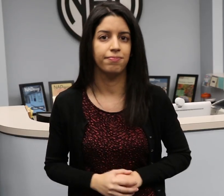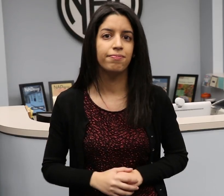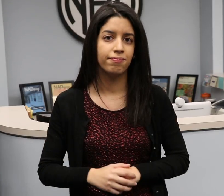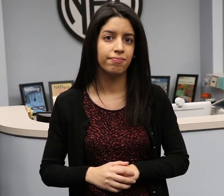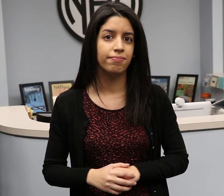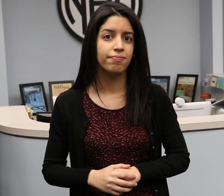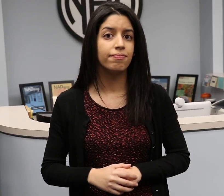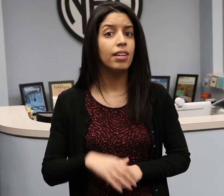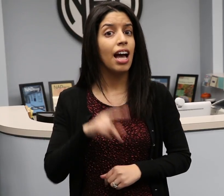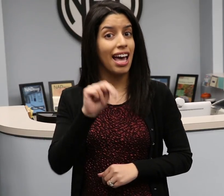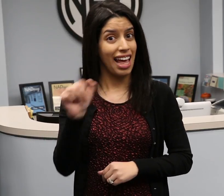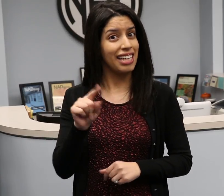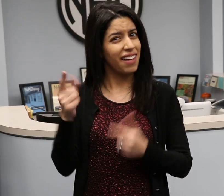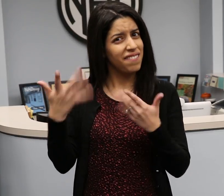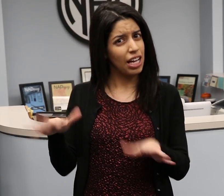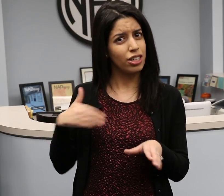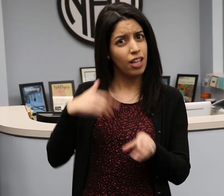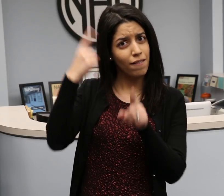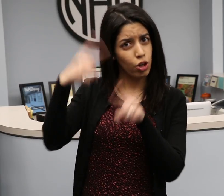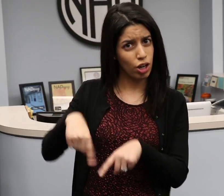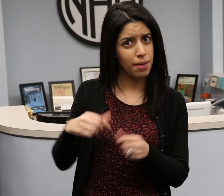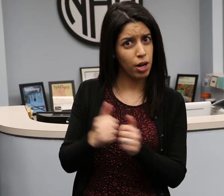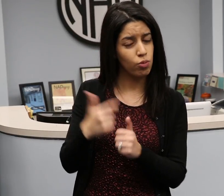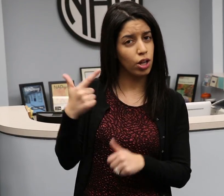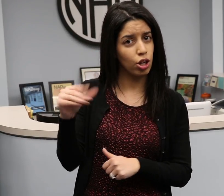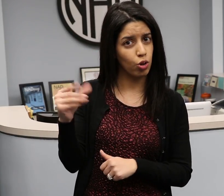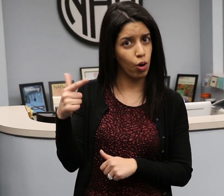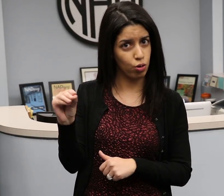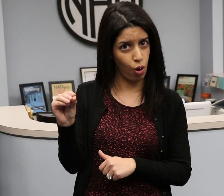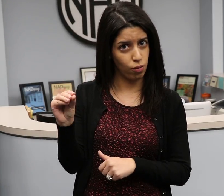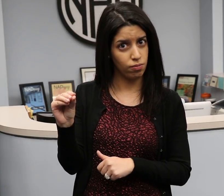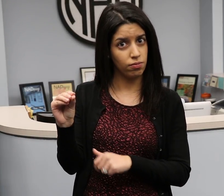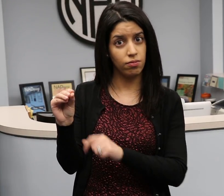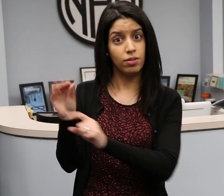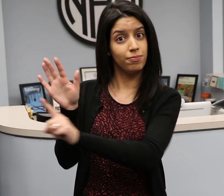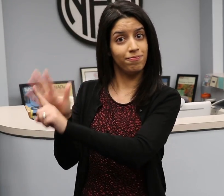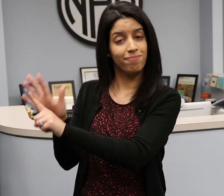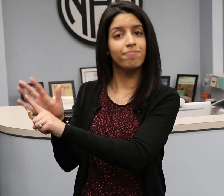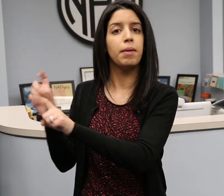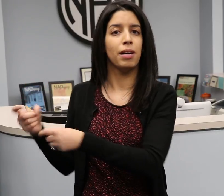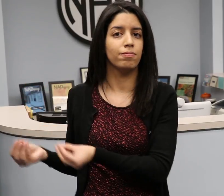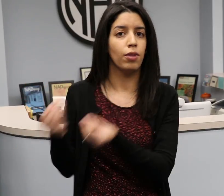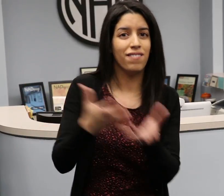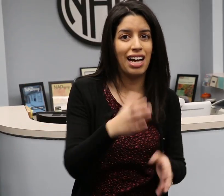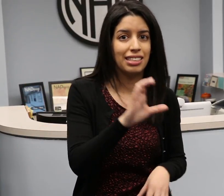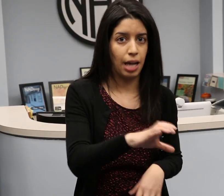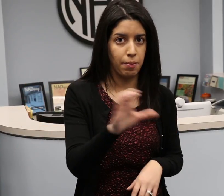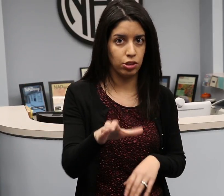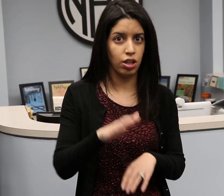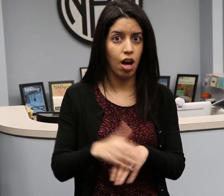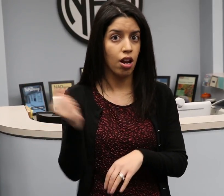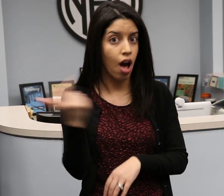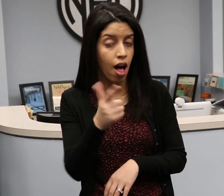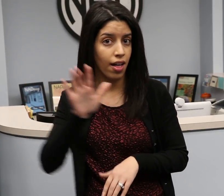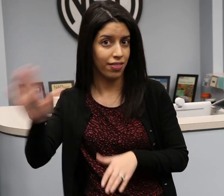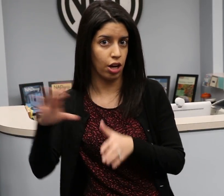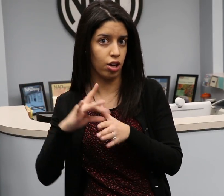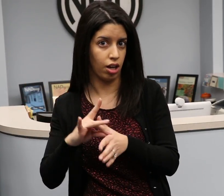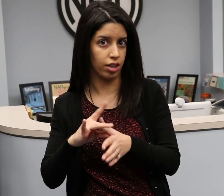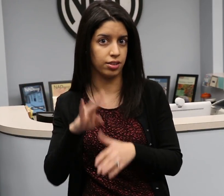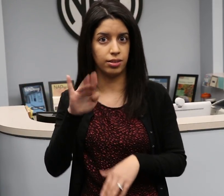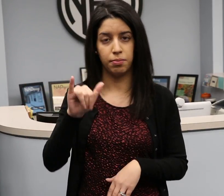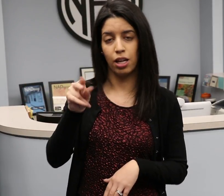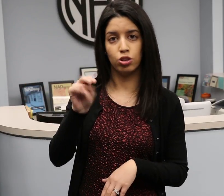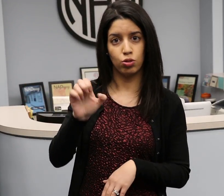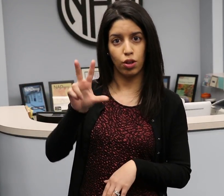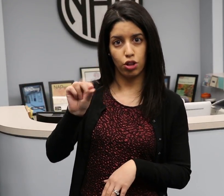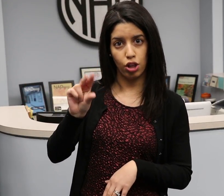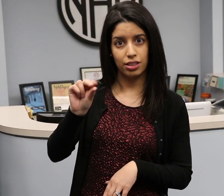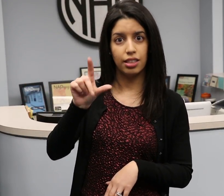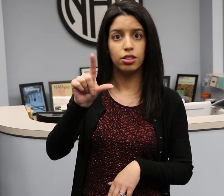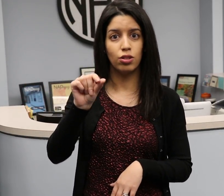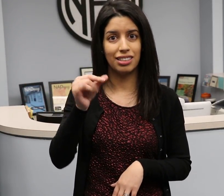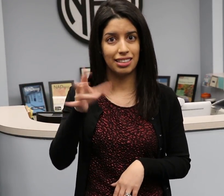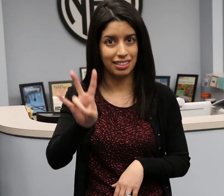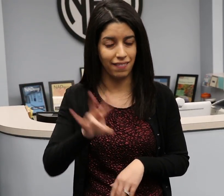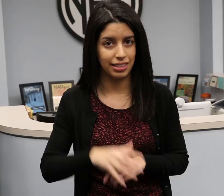The NAD reached an agreement with Gogo to provide captioning on all of its movies by June 30, 2017,